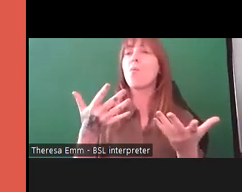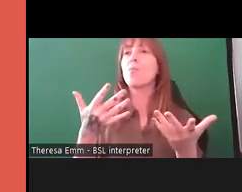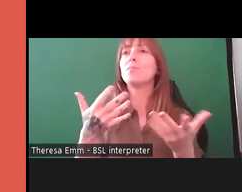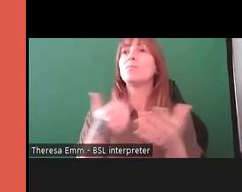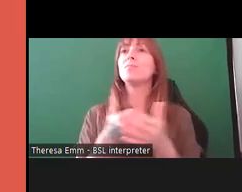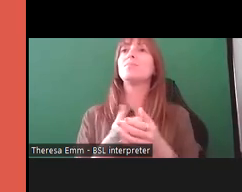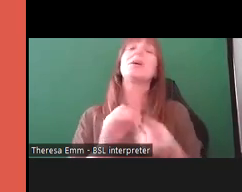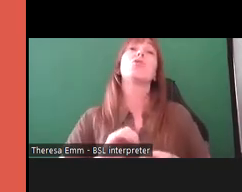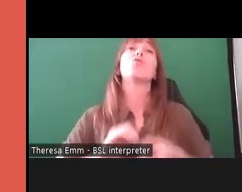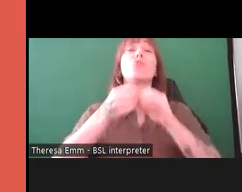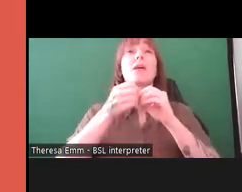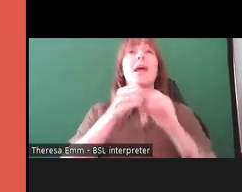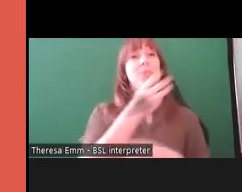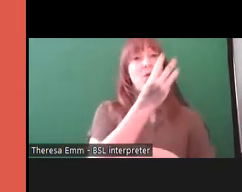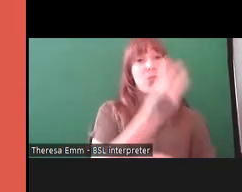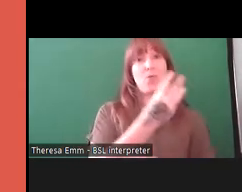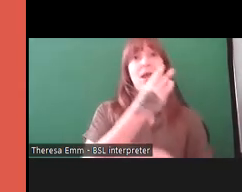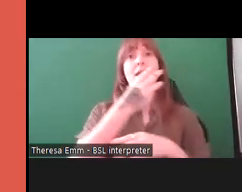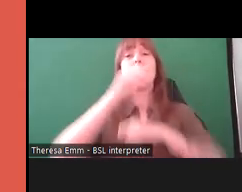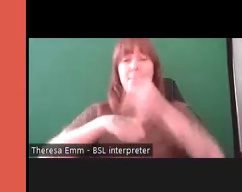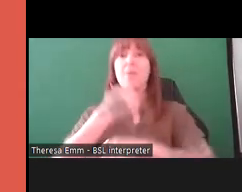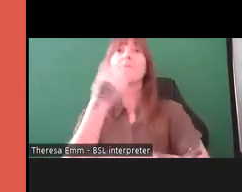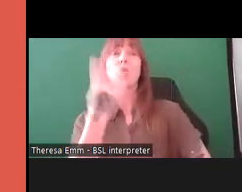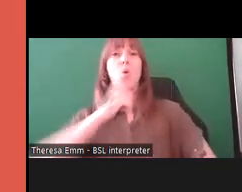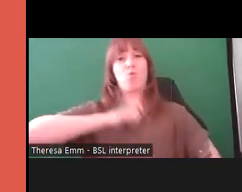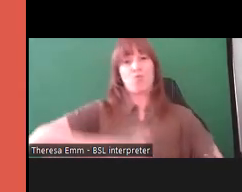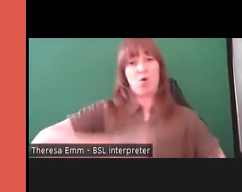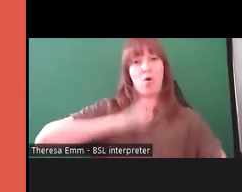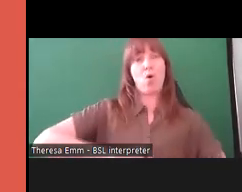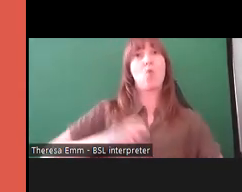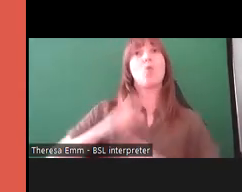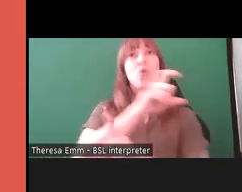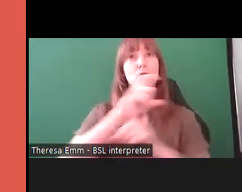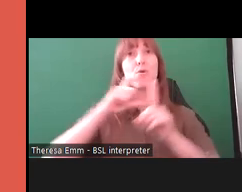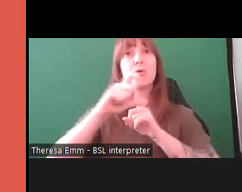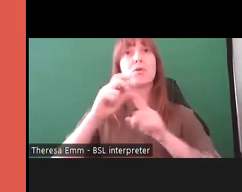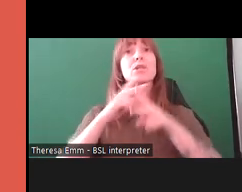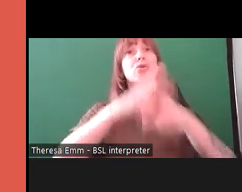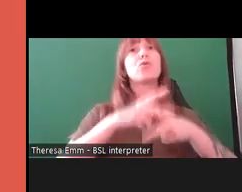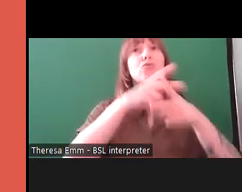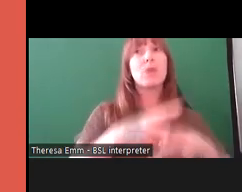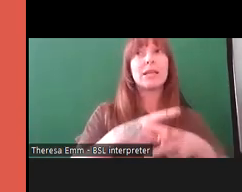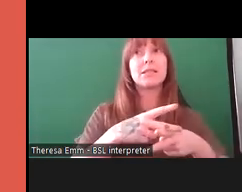which became four roles as Community Curators which would be paid positions at the museum